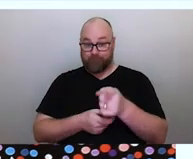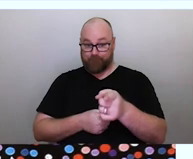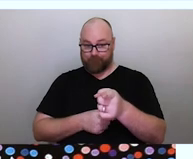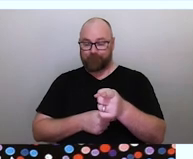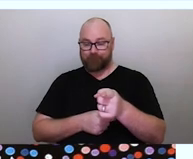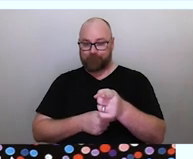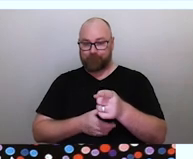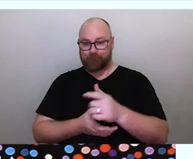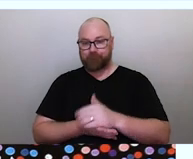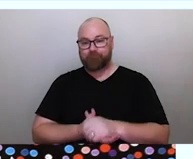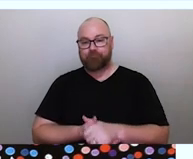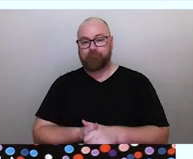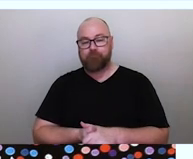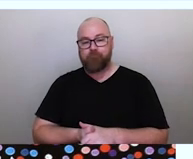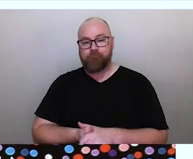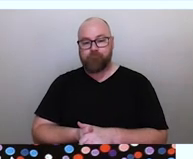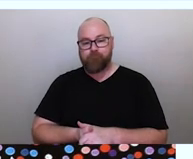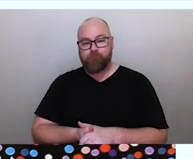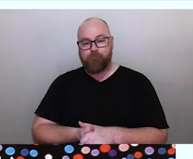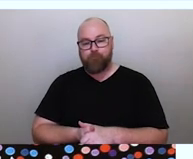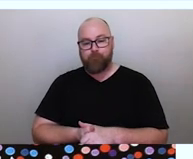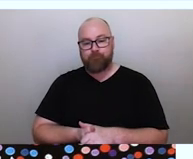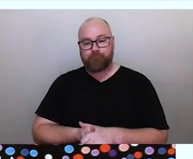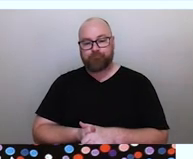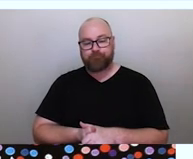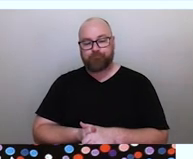of this beautiful artwork by artist Cedric Varco.